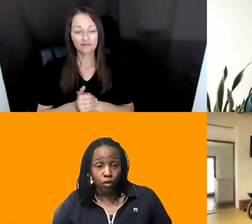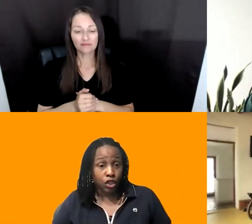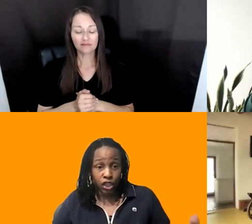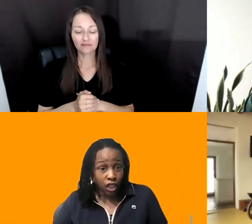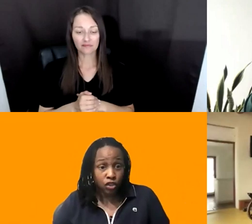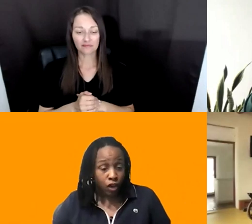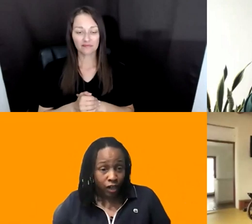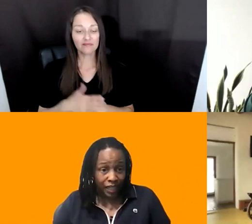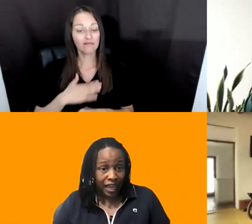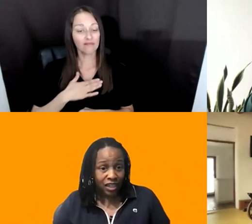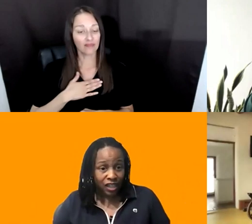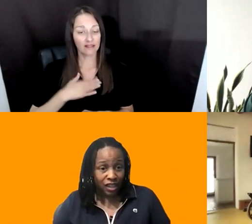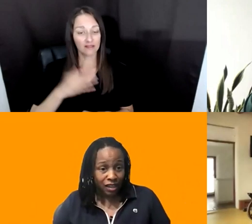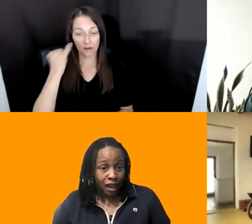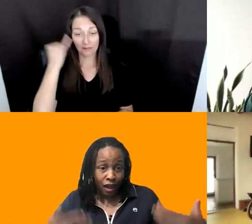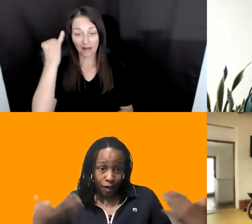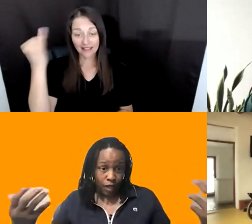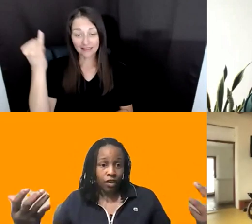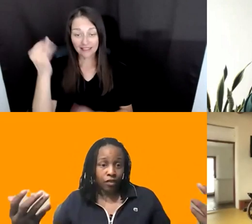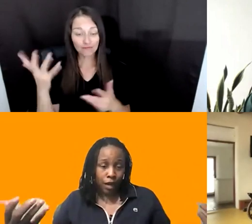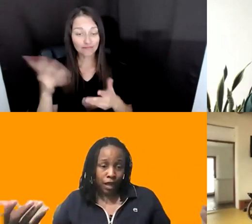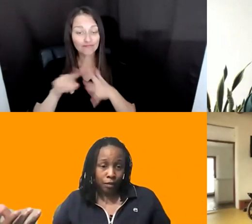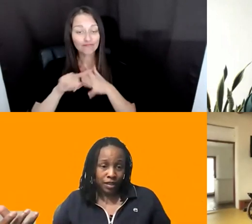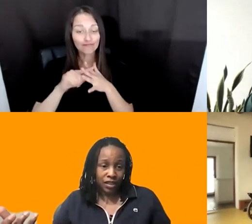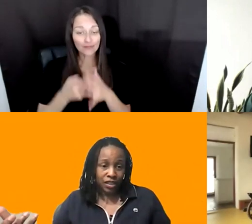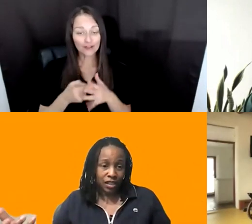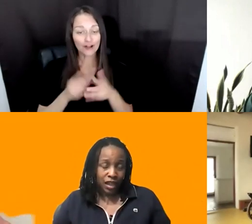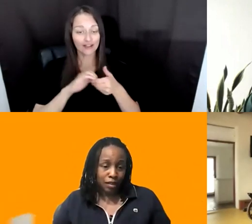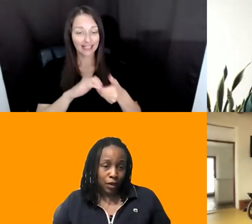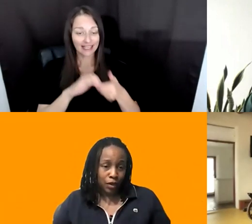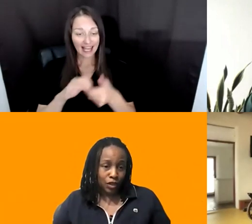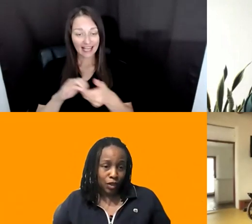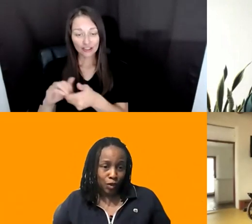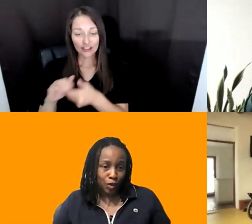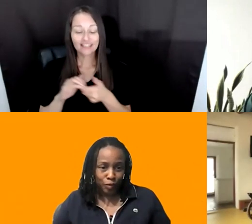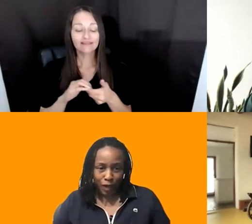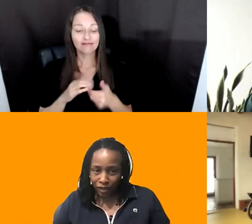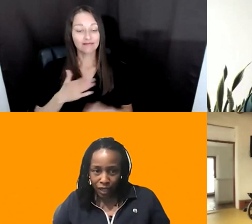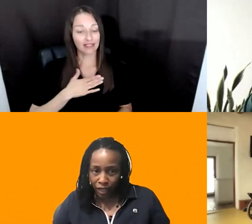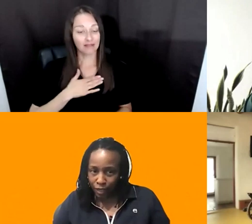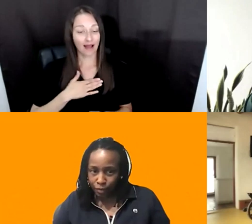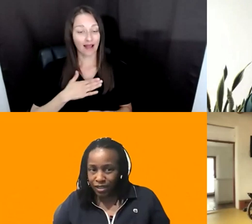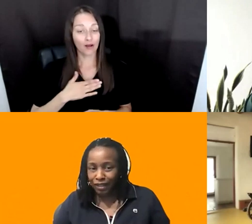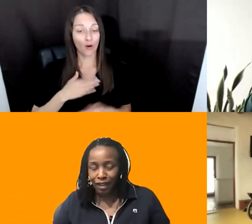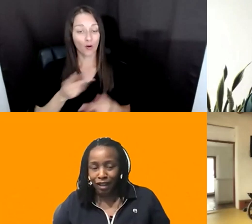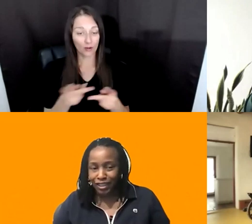JUST START ENGAGING EVEN FROM MY OWN POSITION AS A PERSON WHO BARELY CLAIMS TECHNOLOGISTS